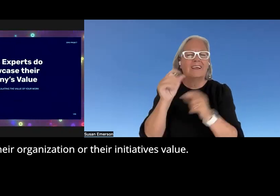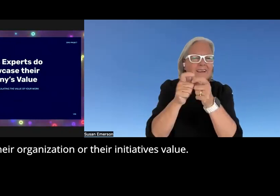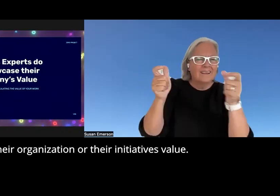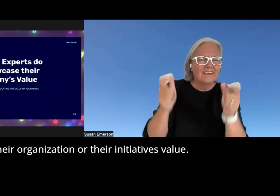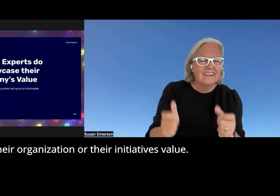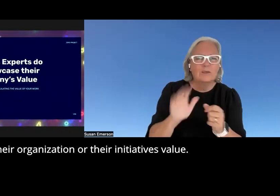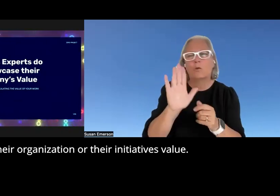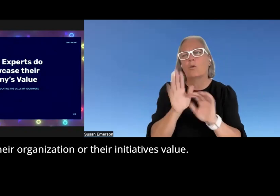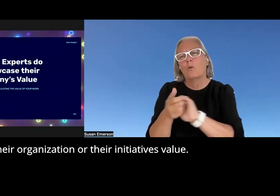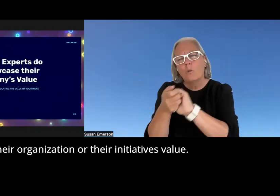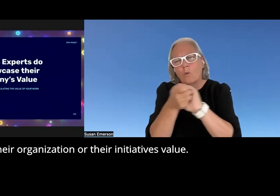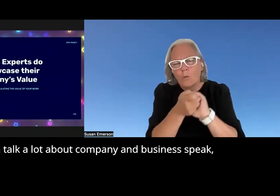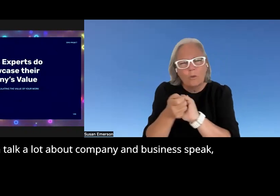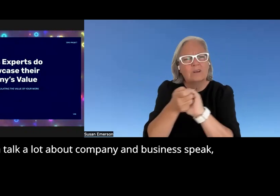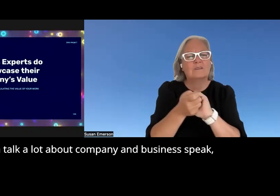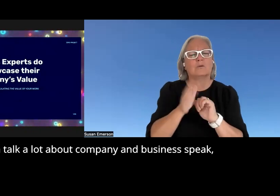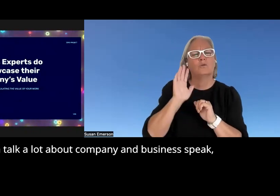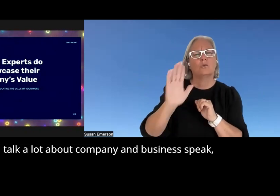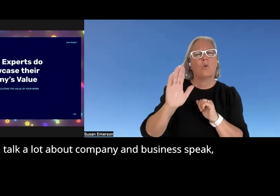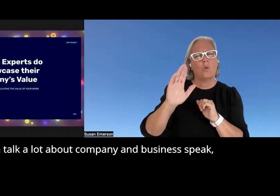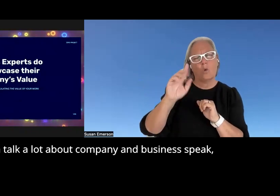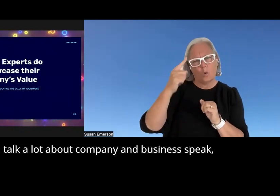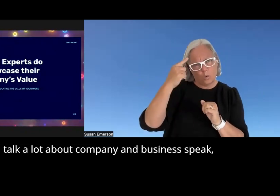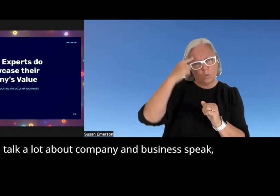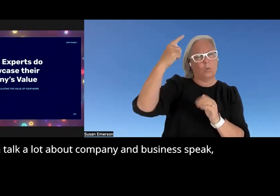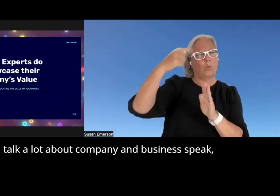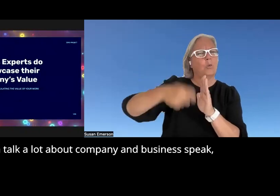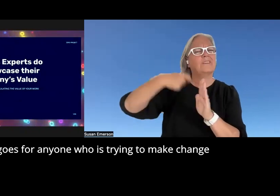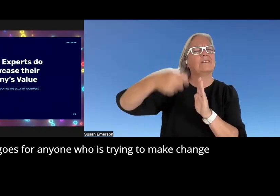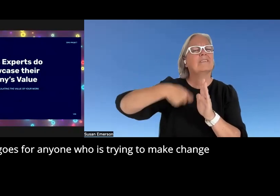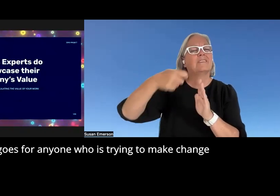their initiatives value I'm going to talk a lot about company and business speak but this goes